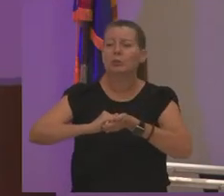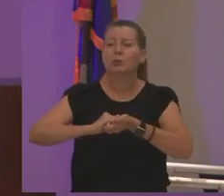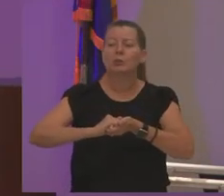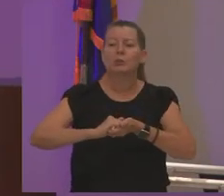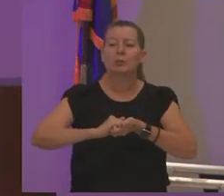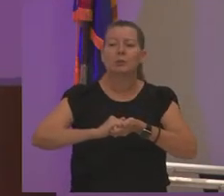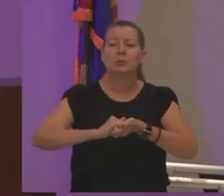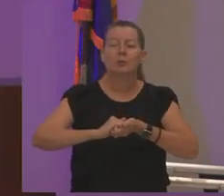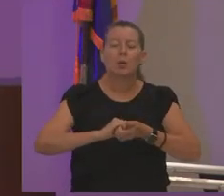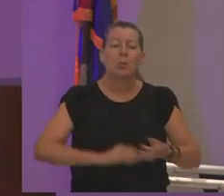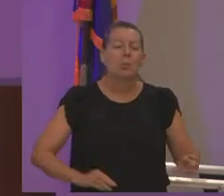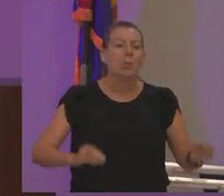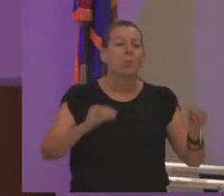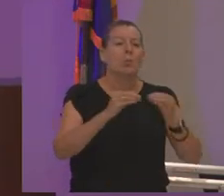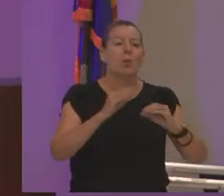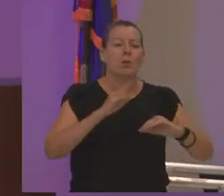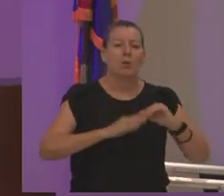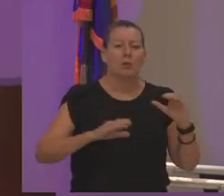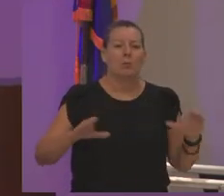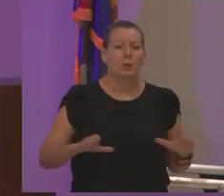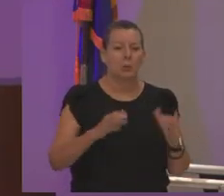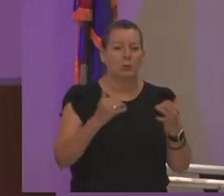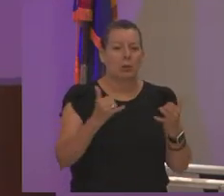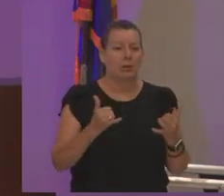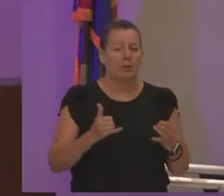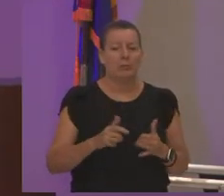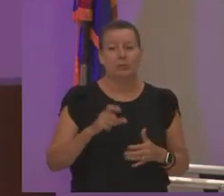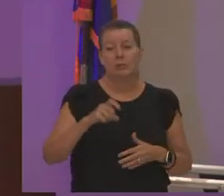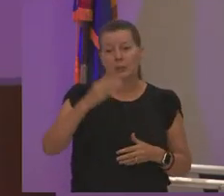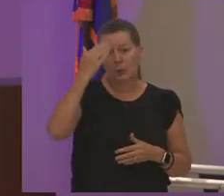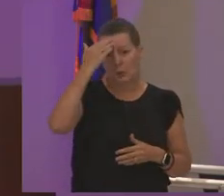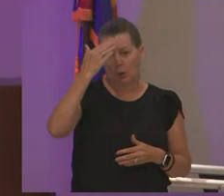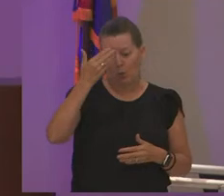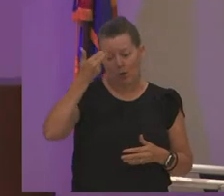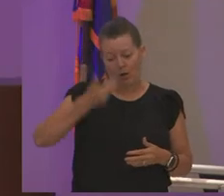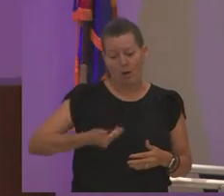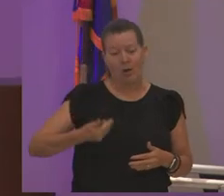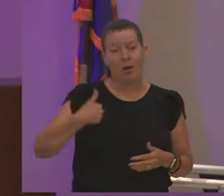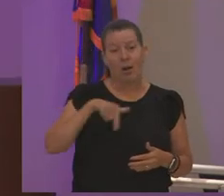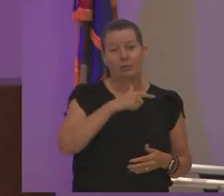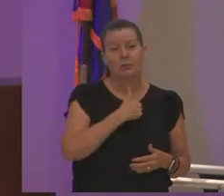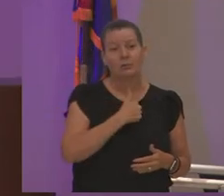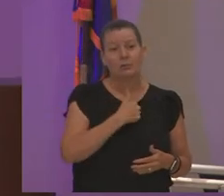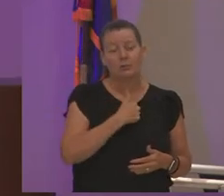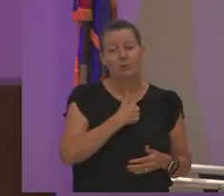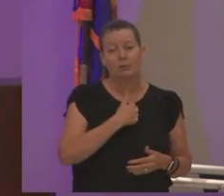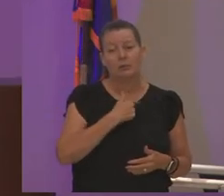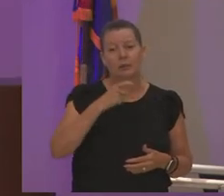even more than we do they need to know who we are and they need to be sending students to